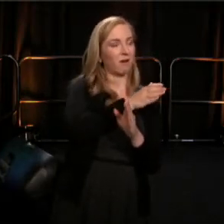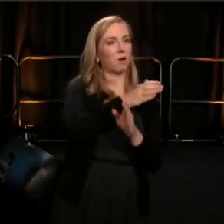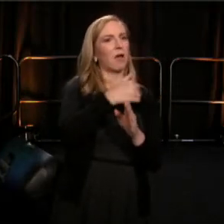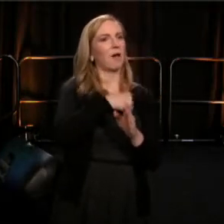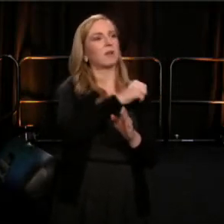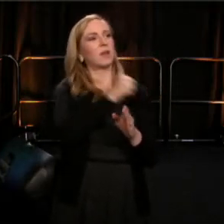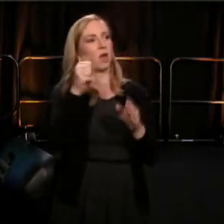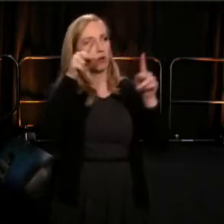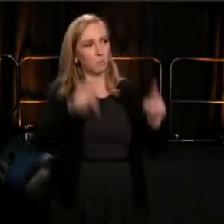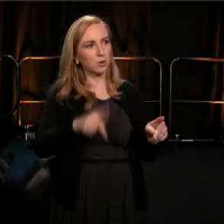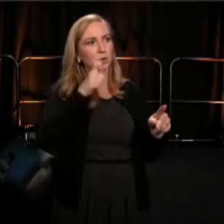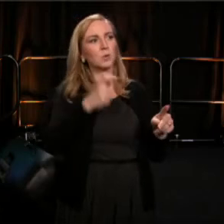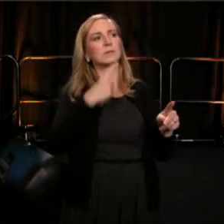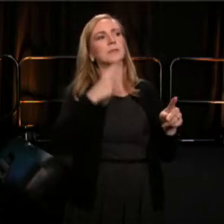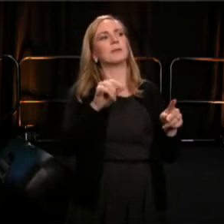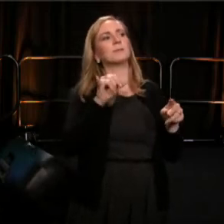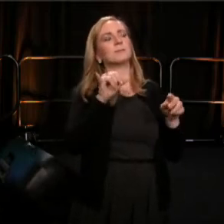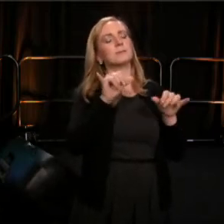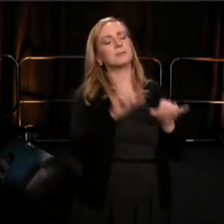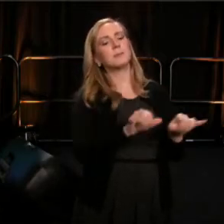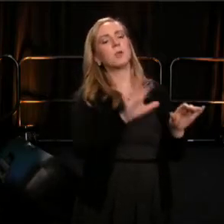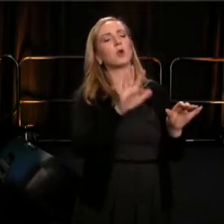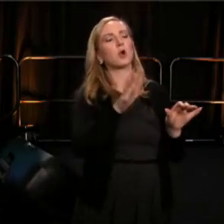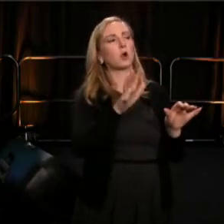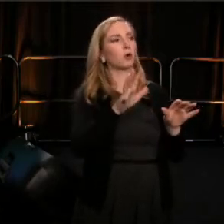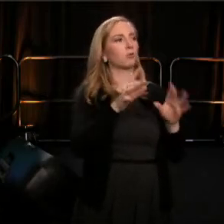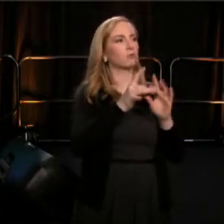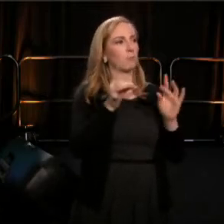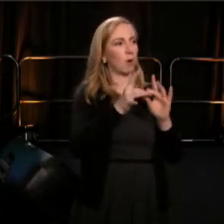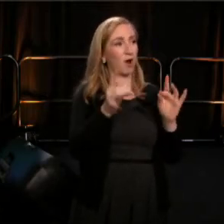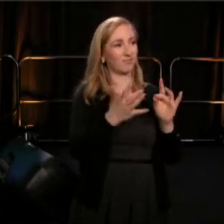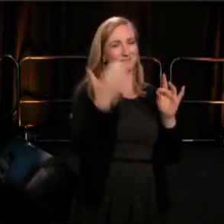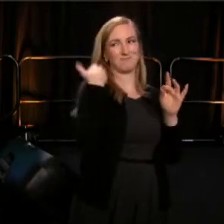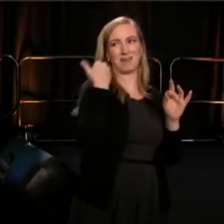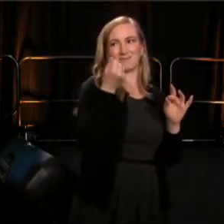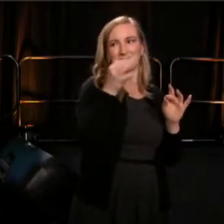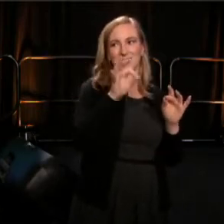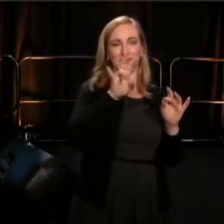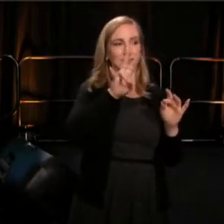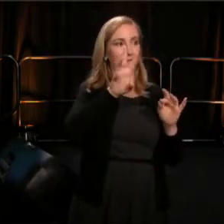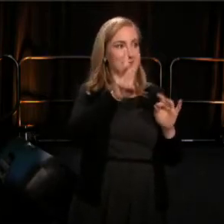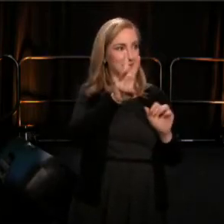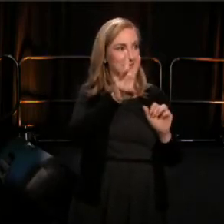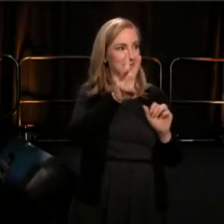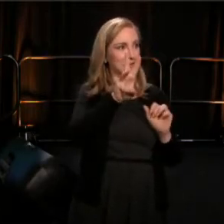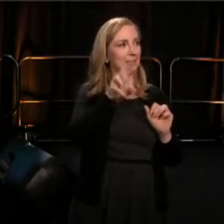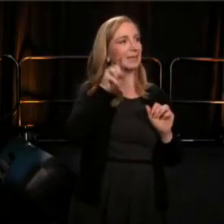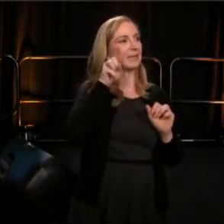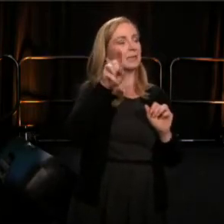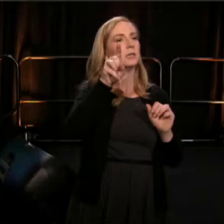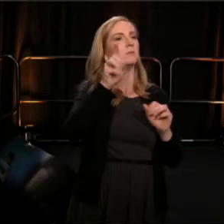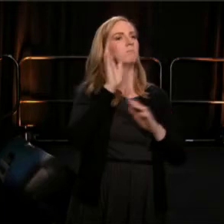on the very first conference stage back in 1976. He spoke of the power of theater and his people's struggle